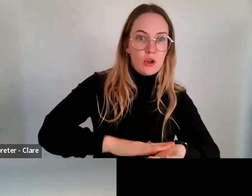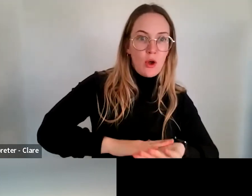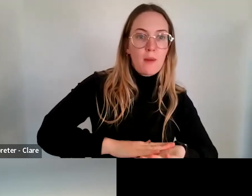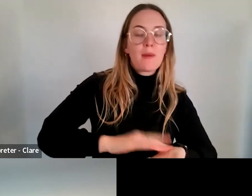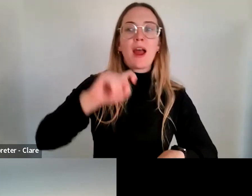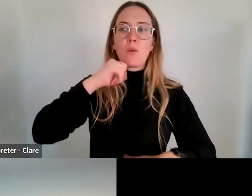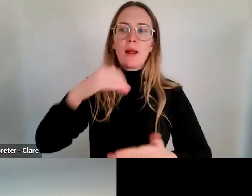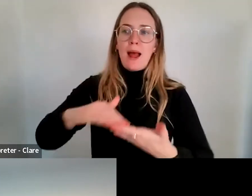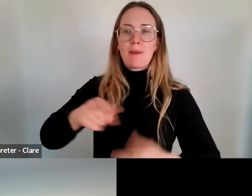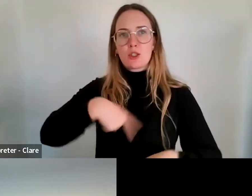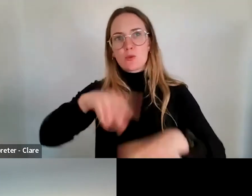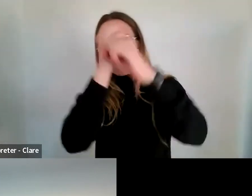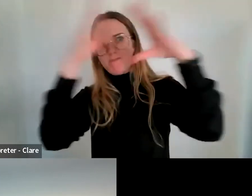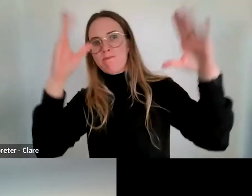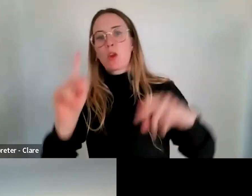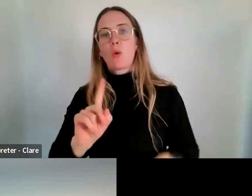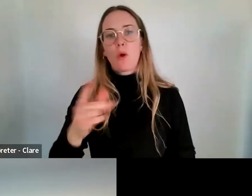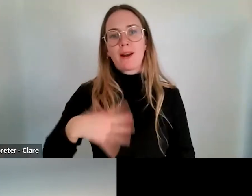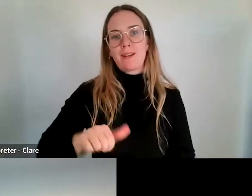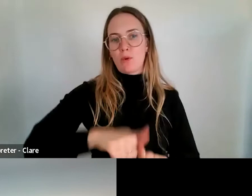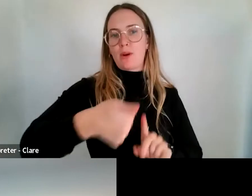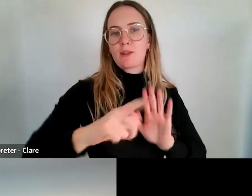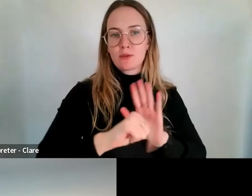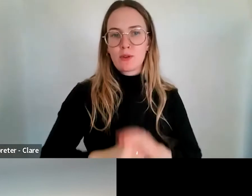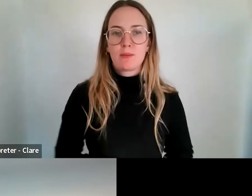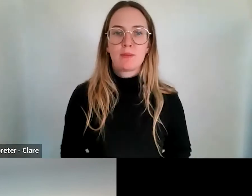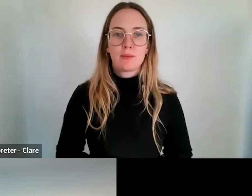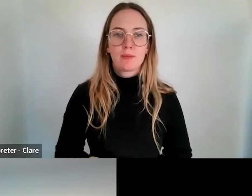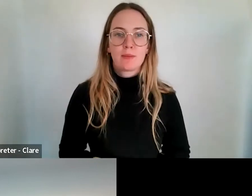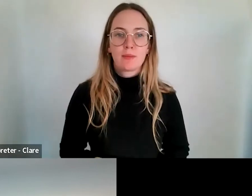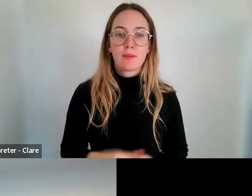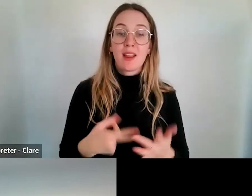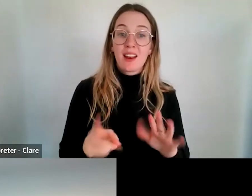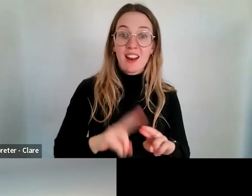We run another round